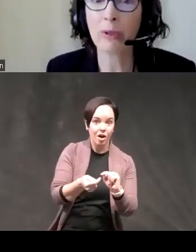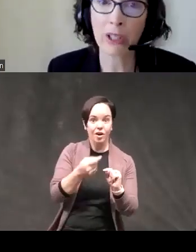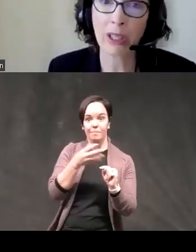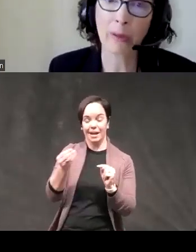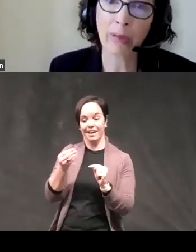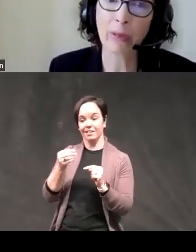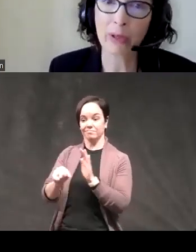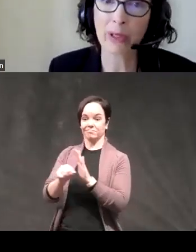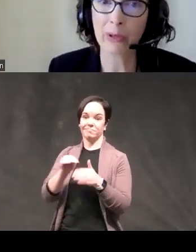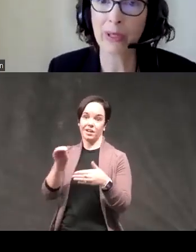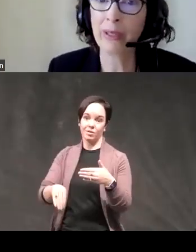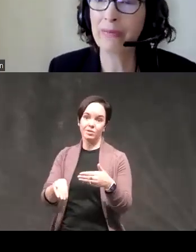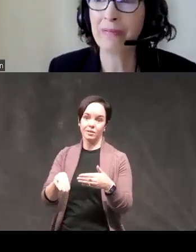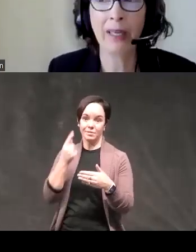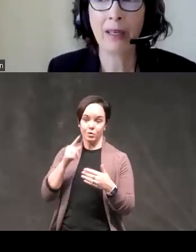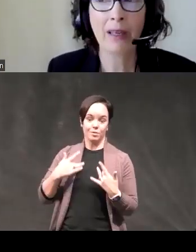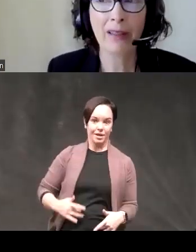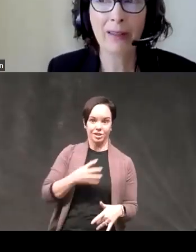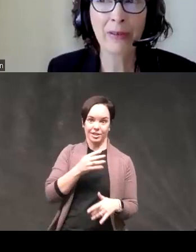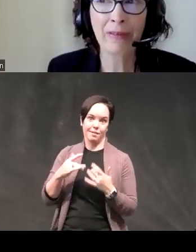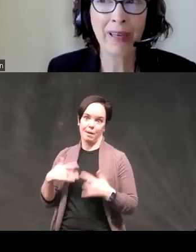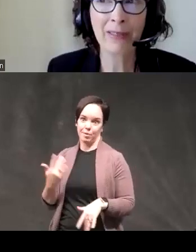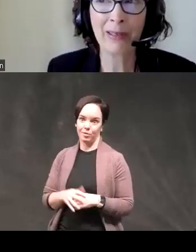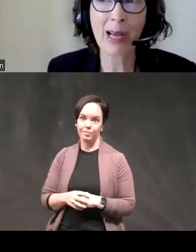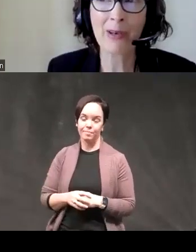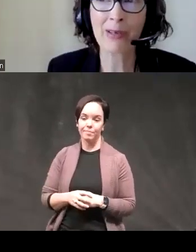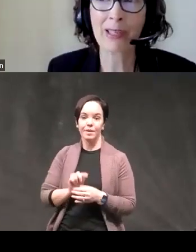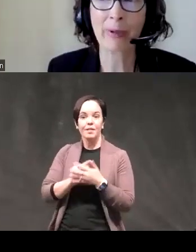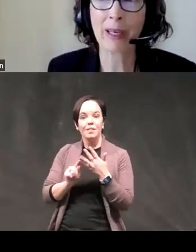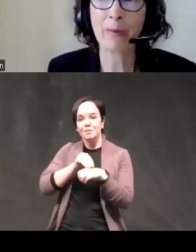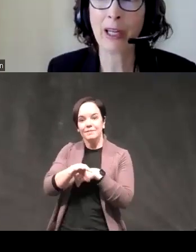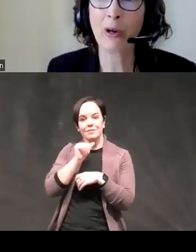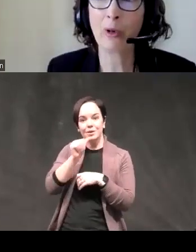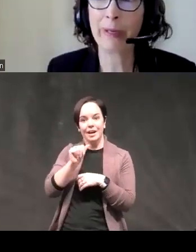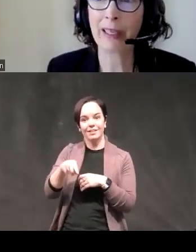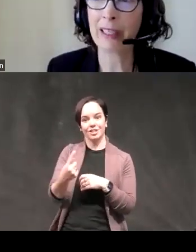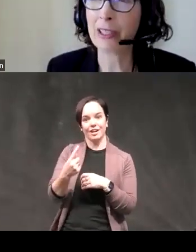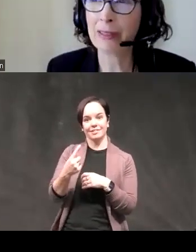depression and bipolar disorder those effects are not just explained by comorbid conditions